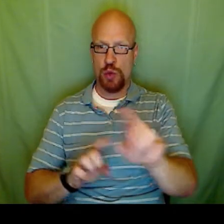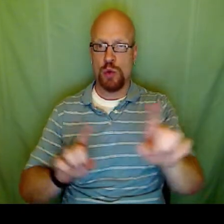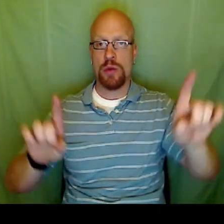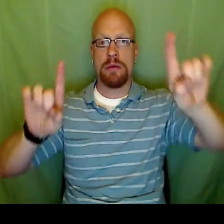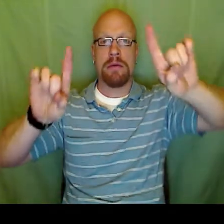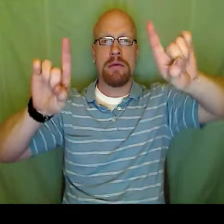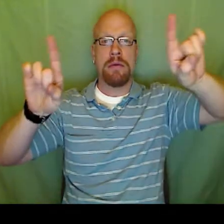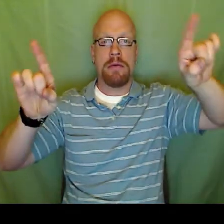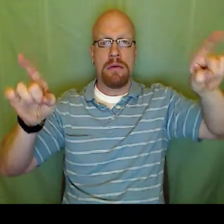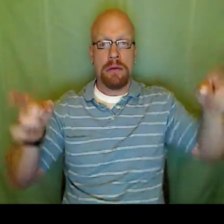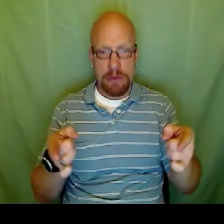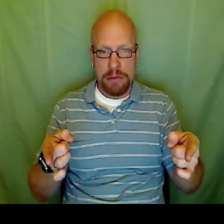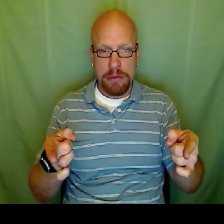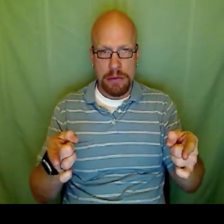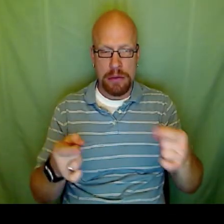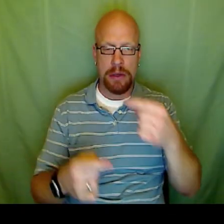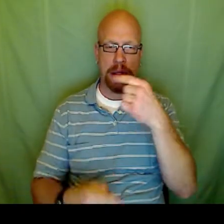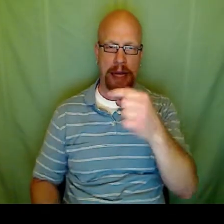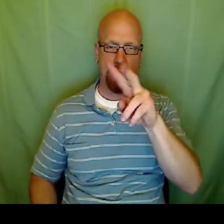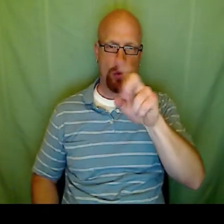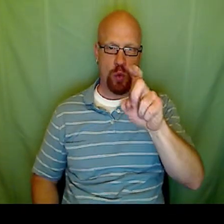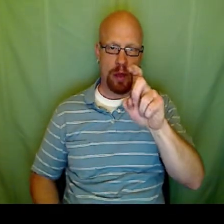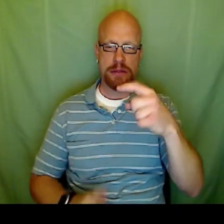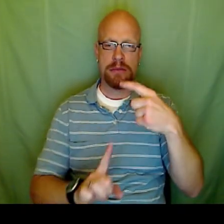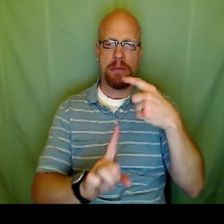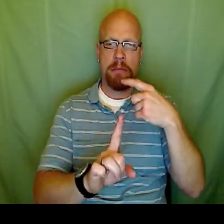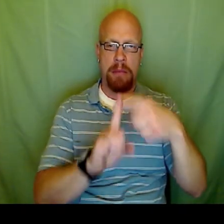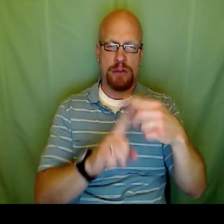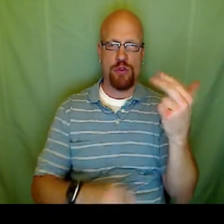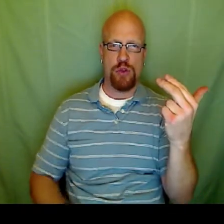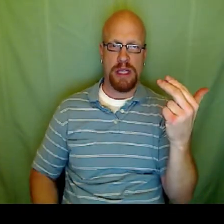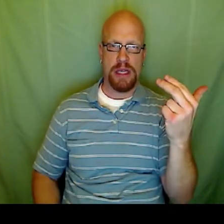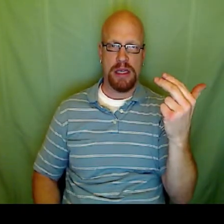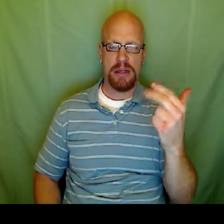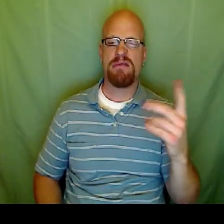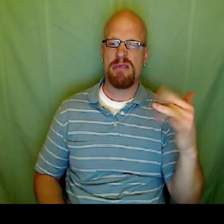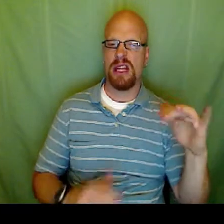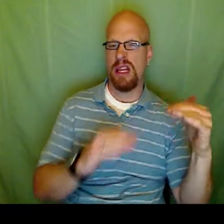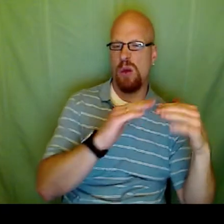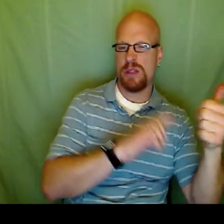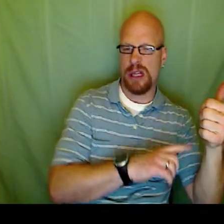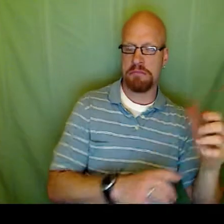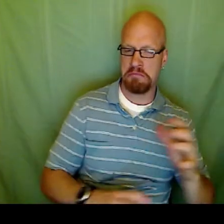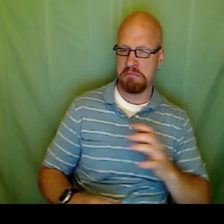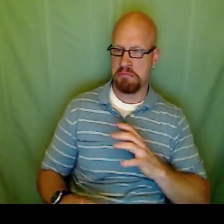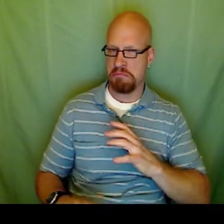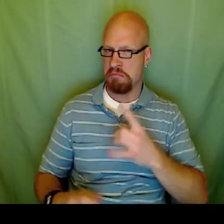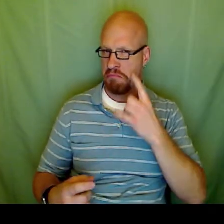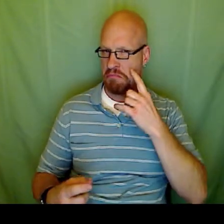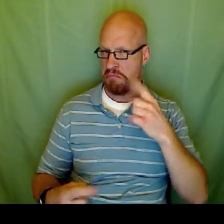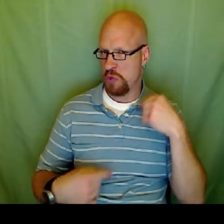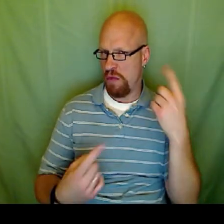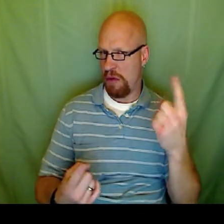Okay, 5x minus 2 times a quantity negative 2x plus 13 equals 10.